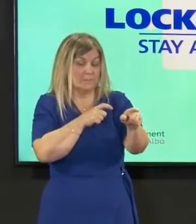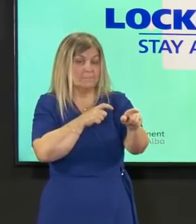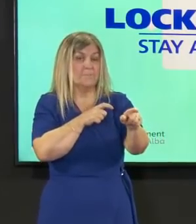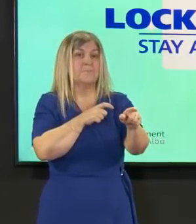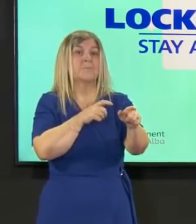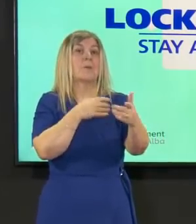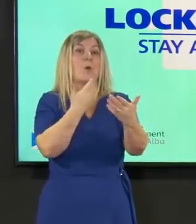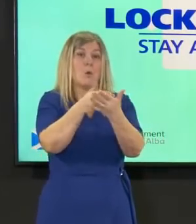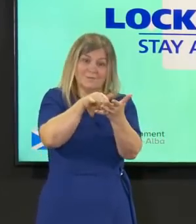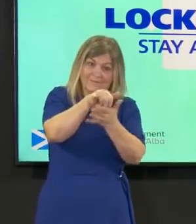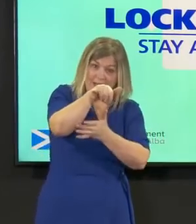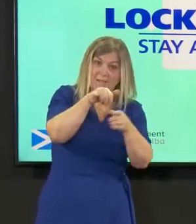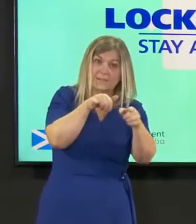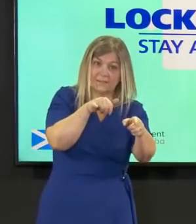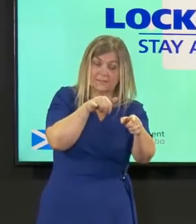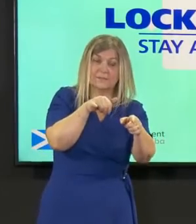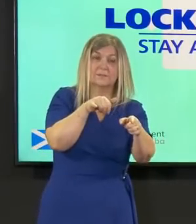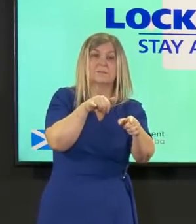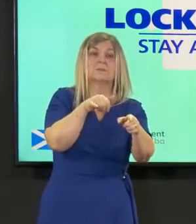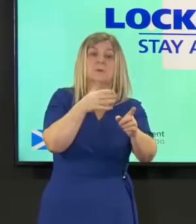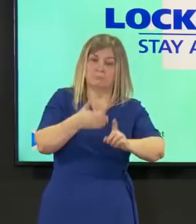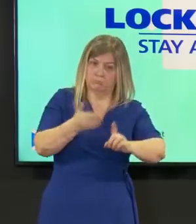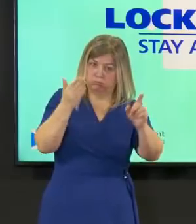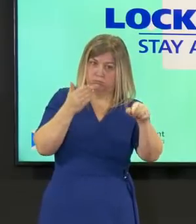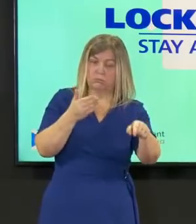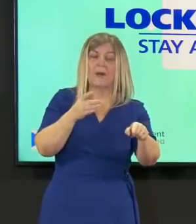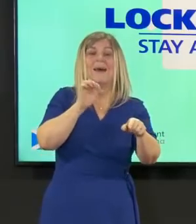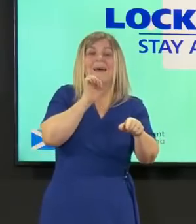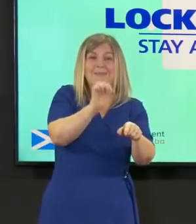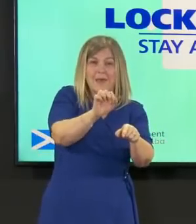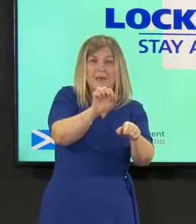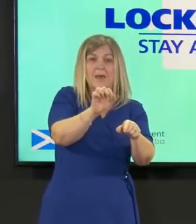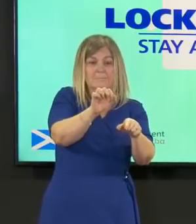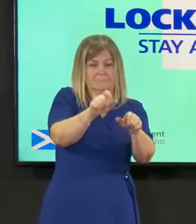of the contacts the purpose of all of that is to ensure that there's no